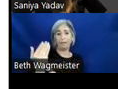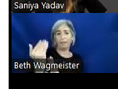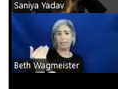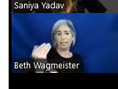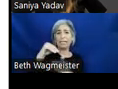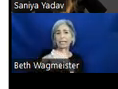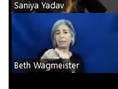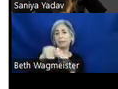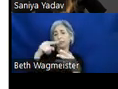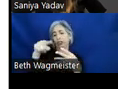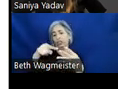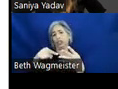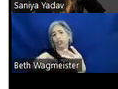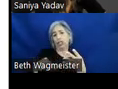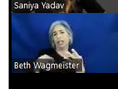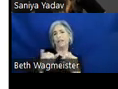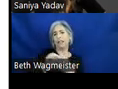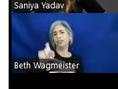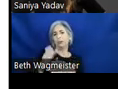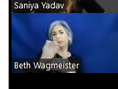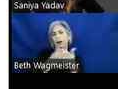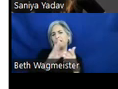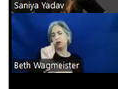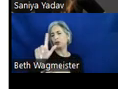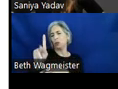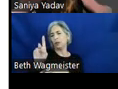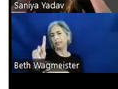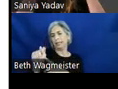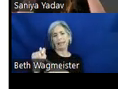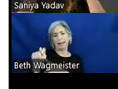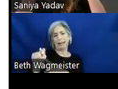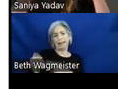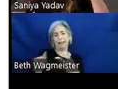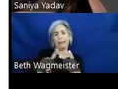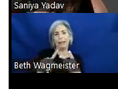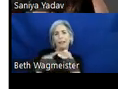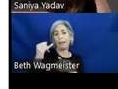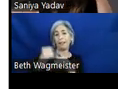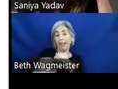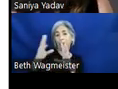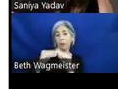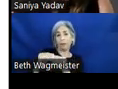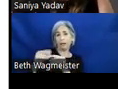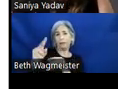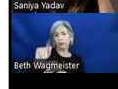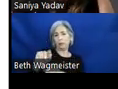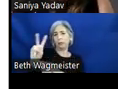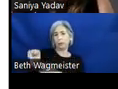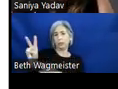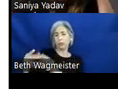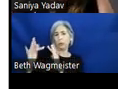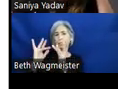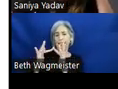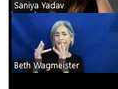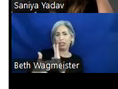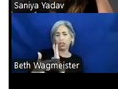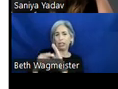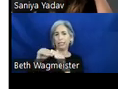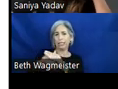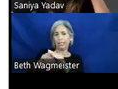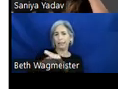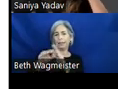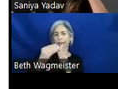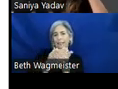accessibility checker, that's the last webinar in our 2022 digital accessibility series. On